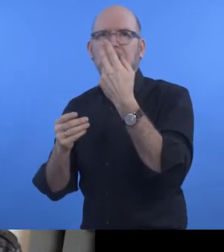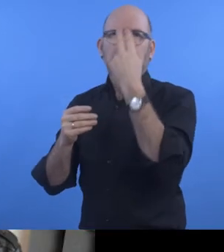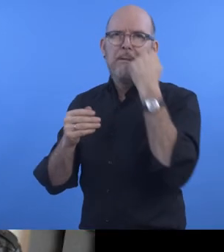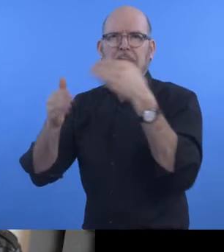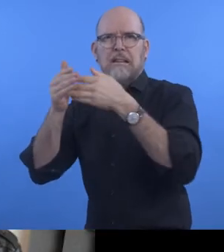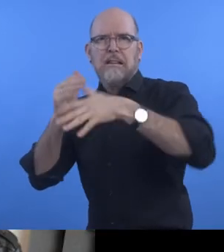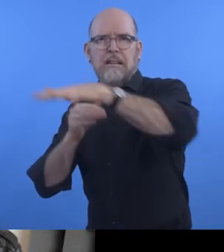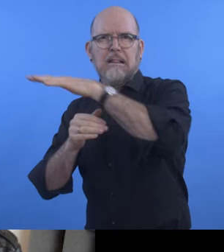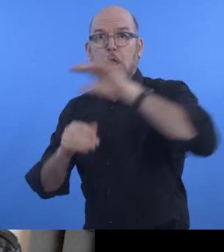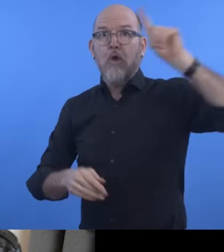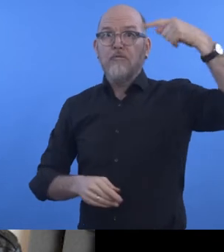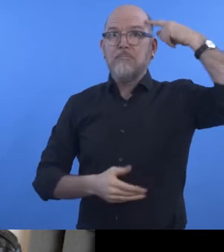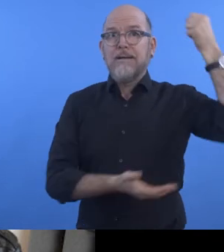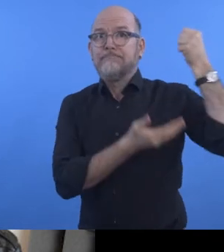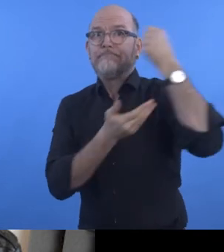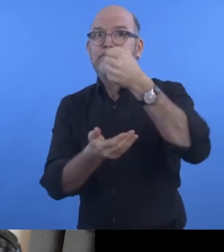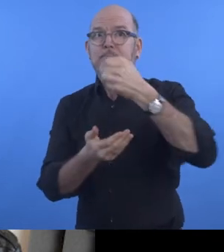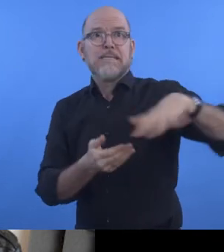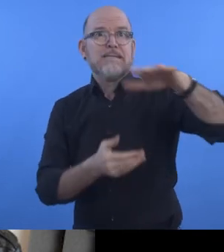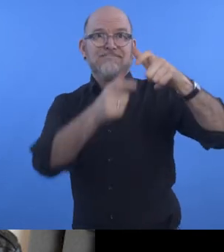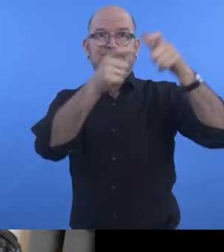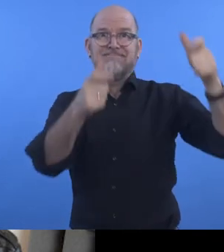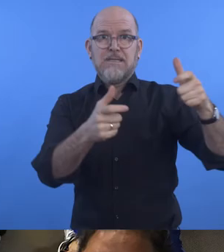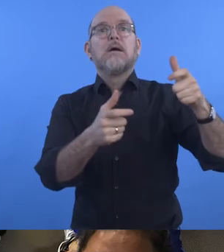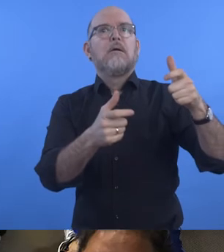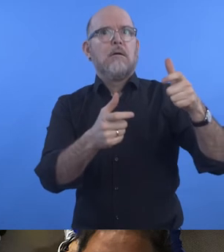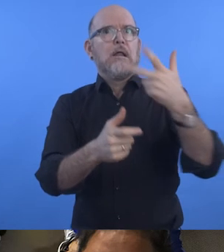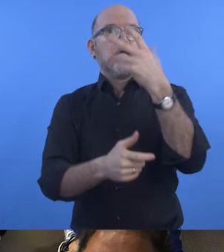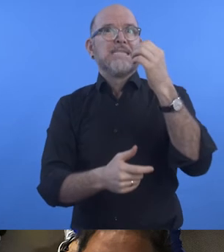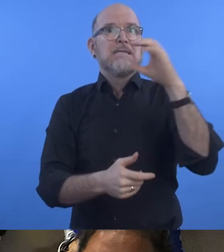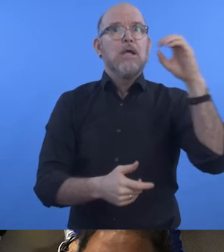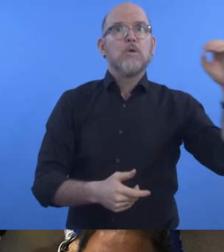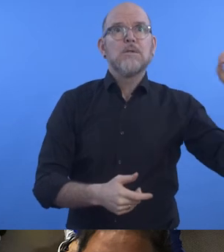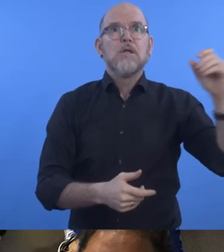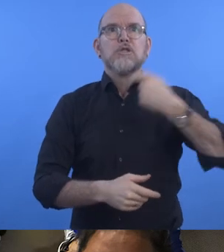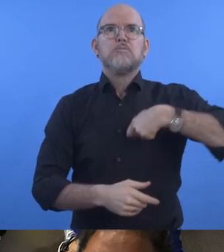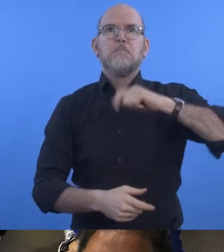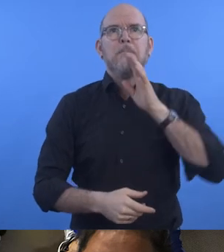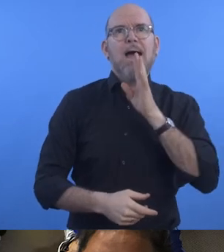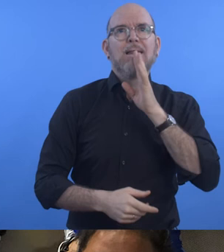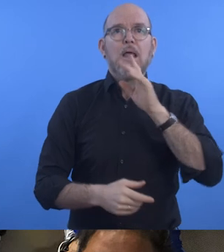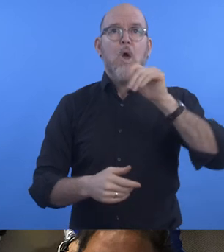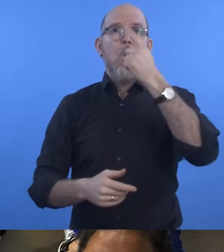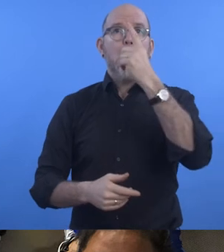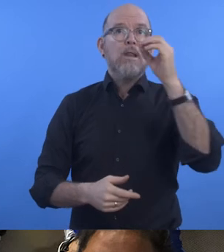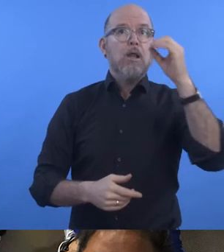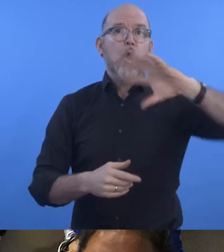The government-financed station has 30,000 Spanish speaking listeners in almost 100 countries.